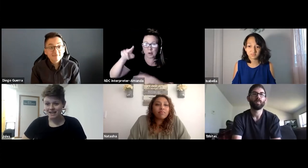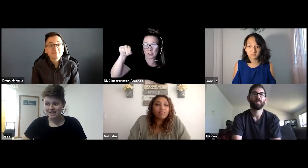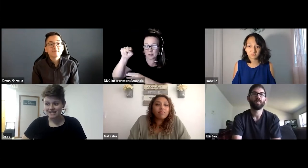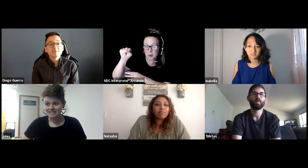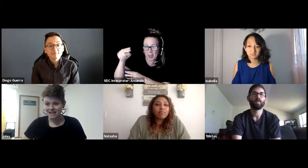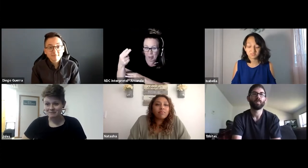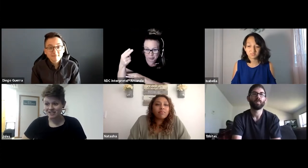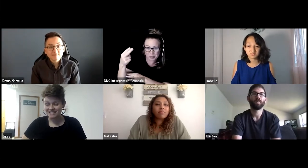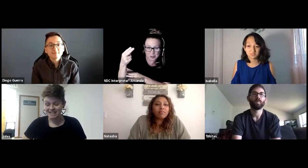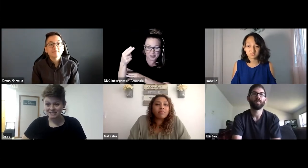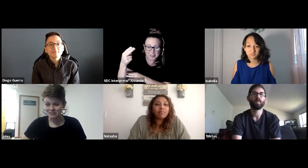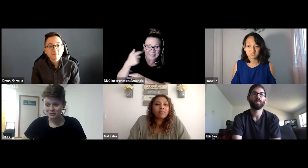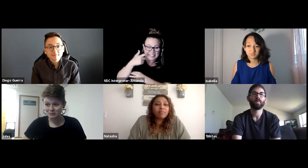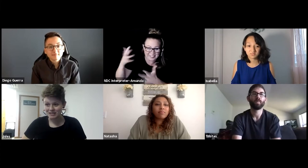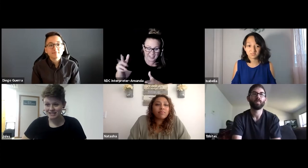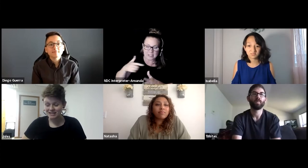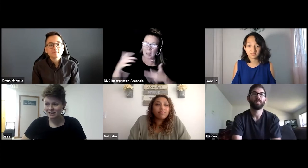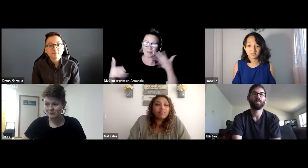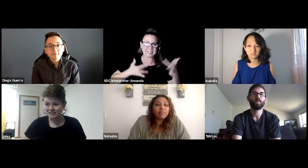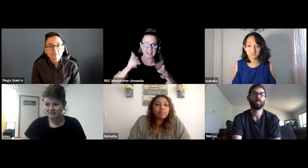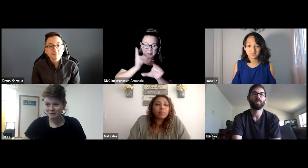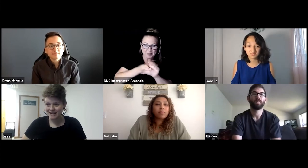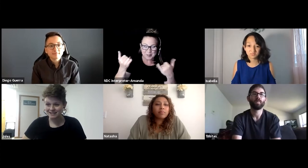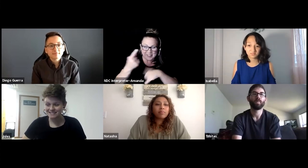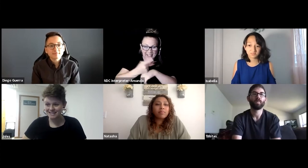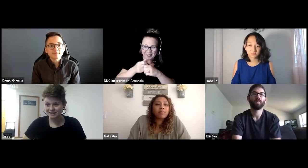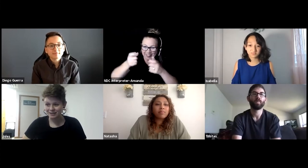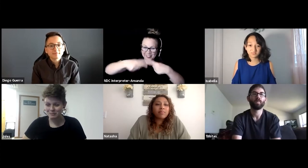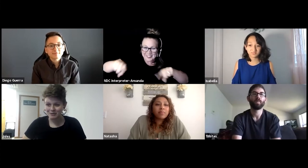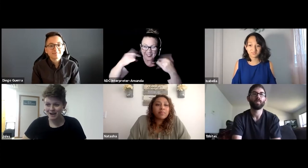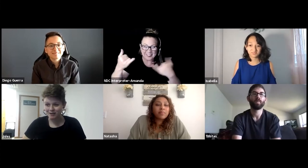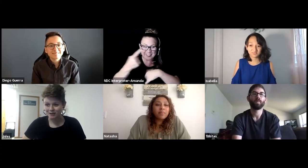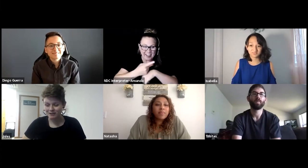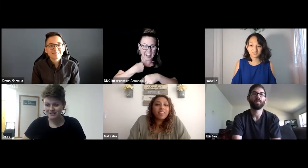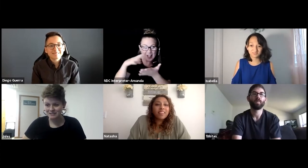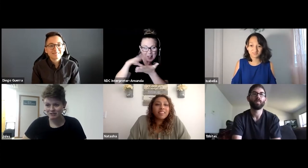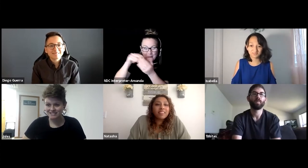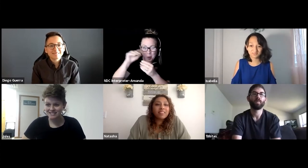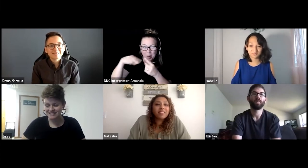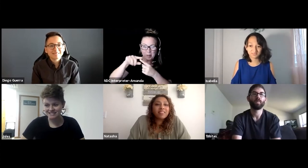and I'm very excited to be here with everyone else today and learn more about all our experiences